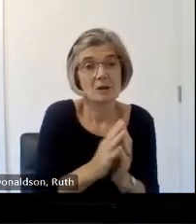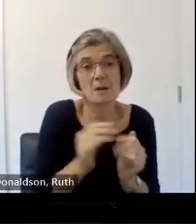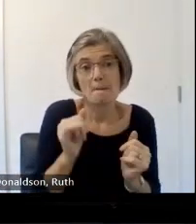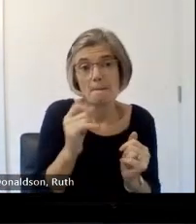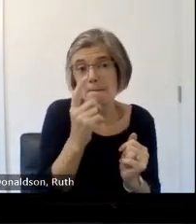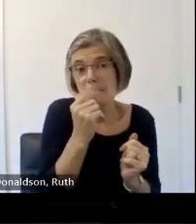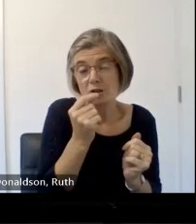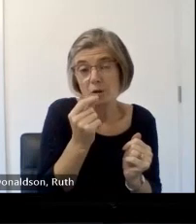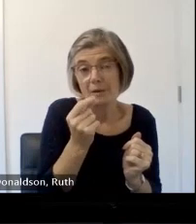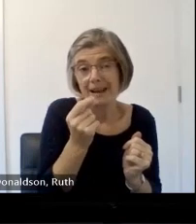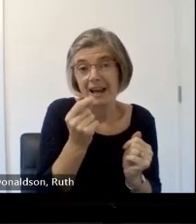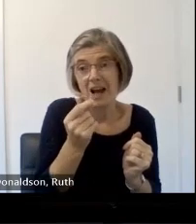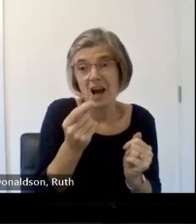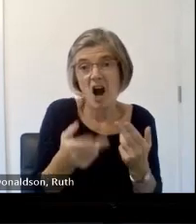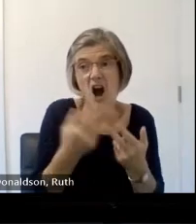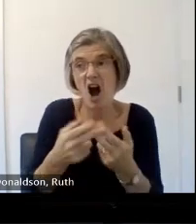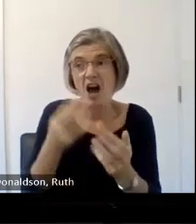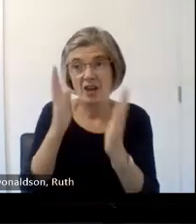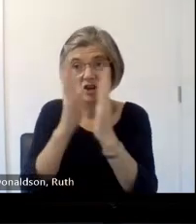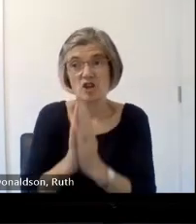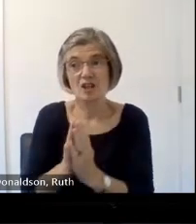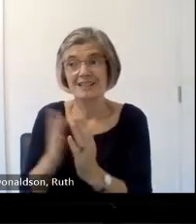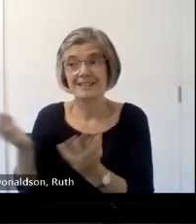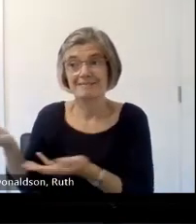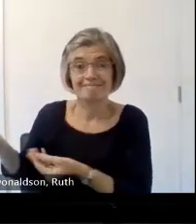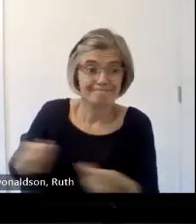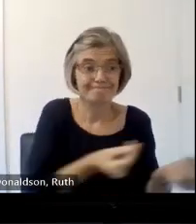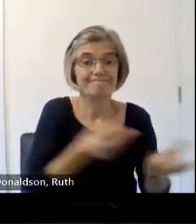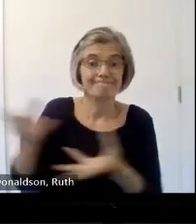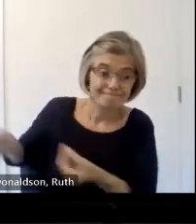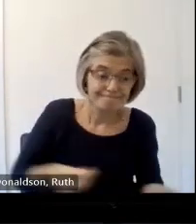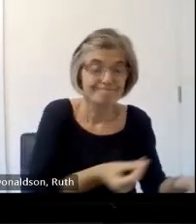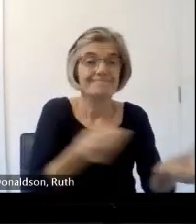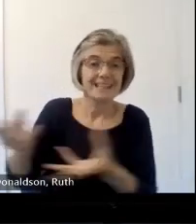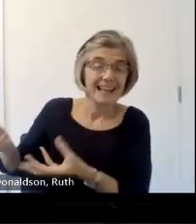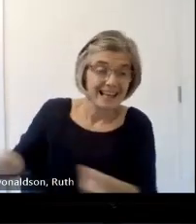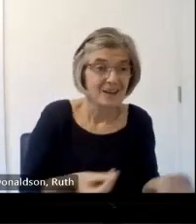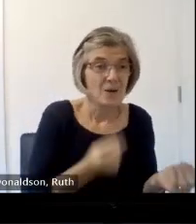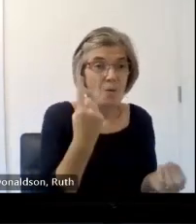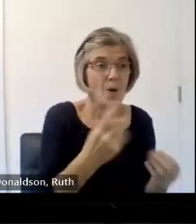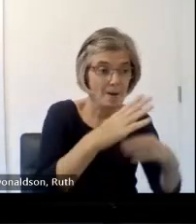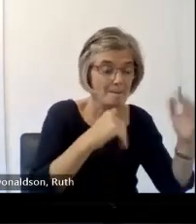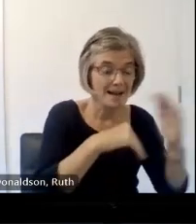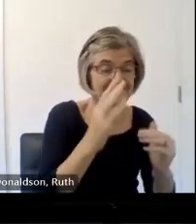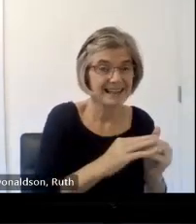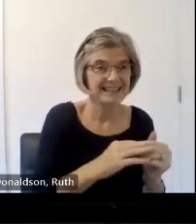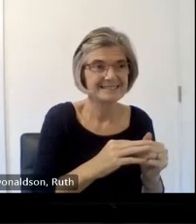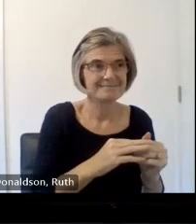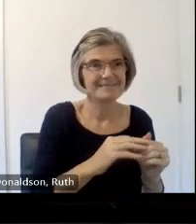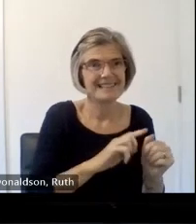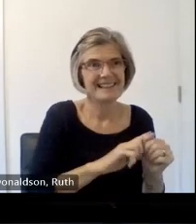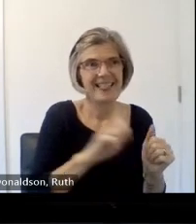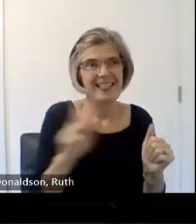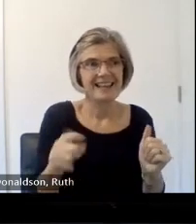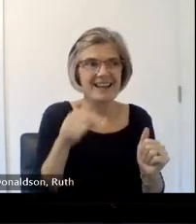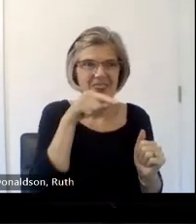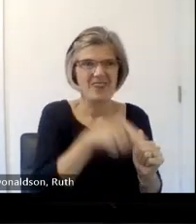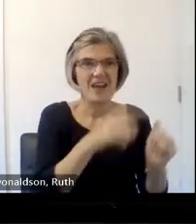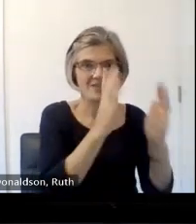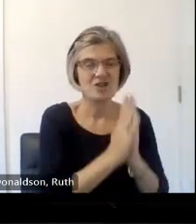that will be seven churches contents perhaps M churches can't all of these items okay great